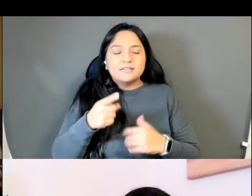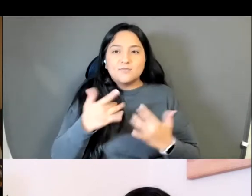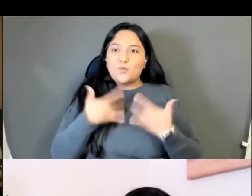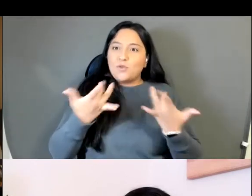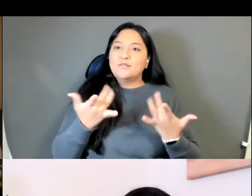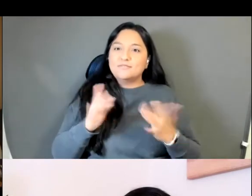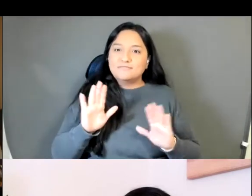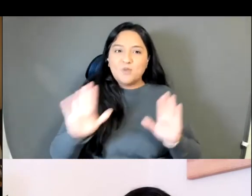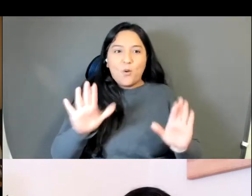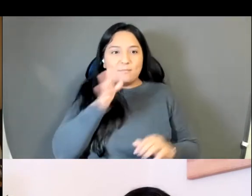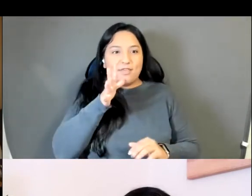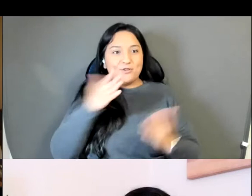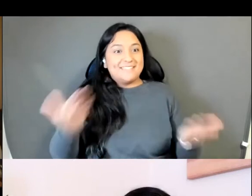So welcome to them, too.